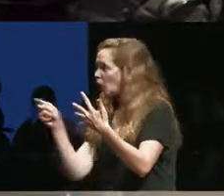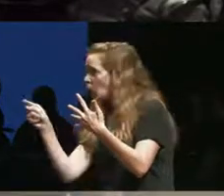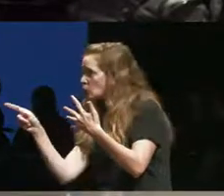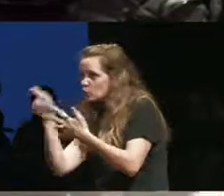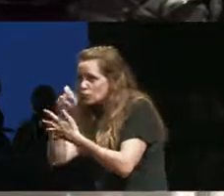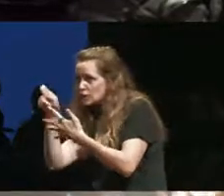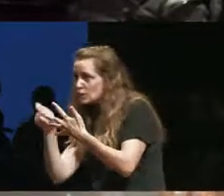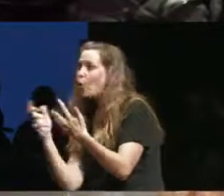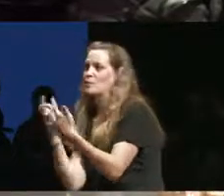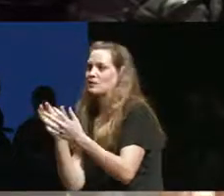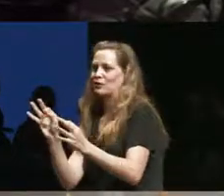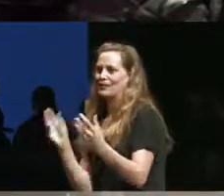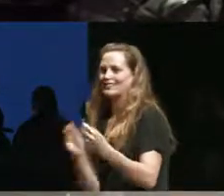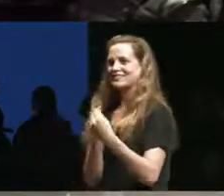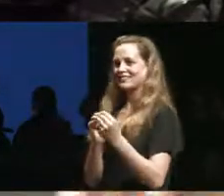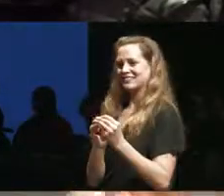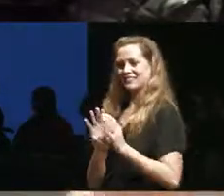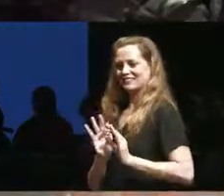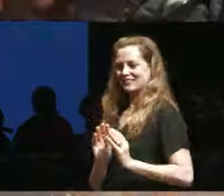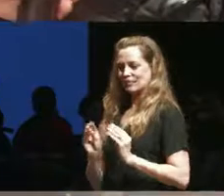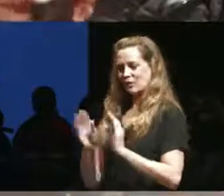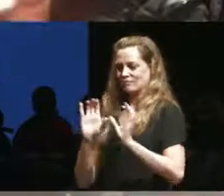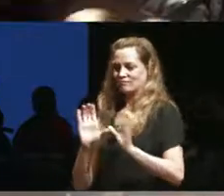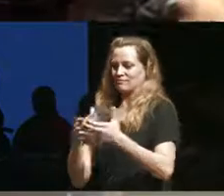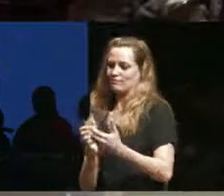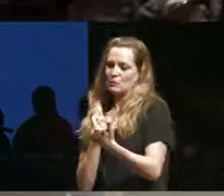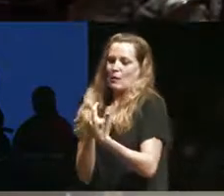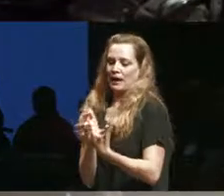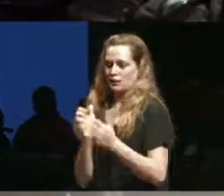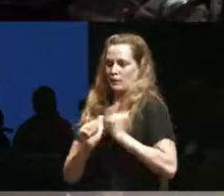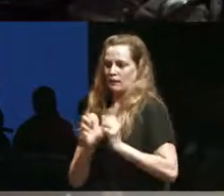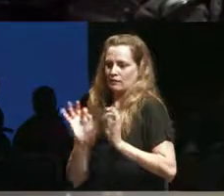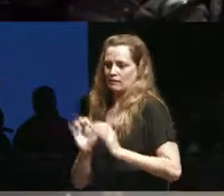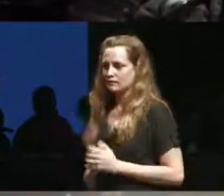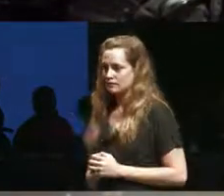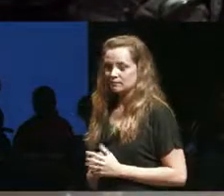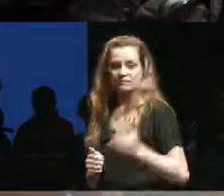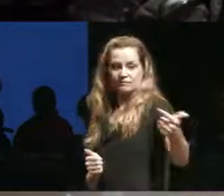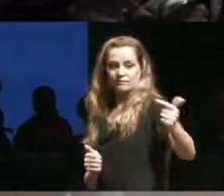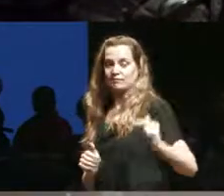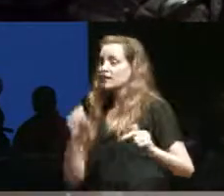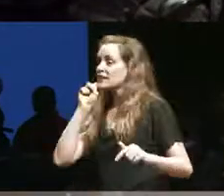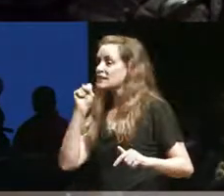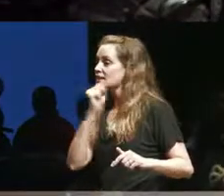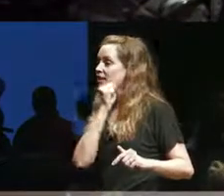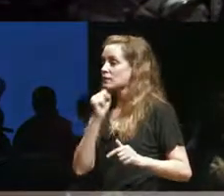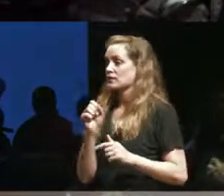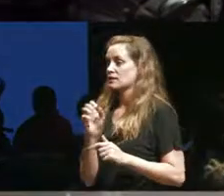for my work yeah totally a might the society speaking my work is the same